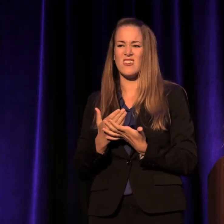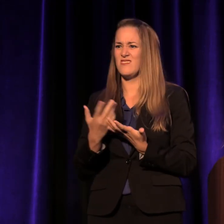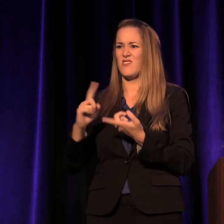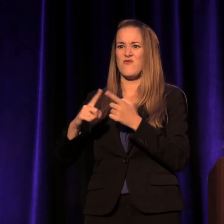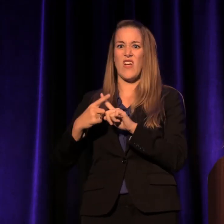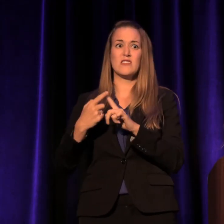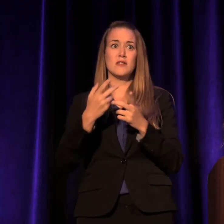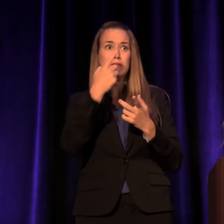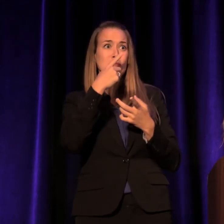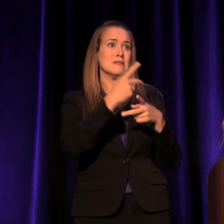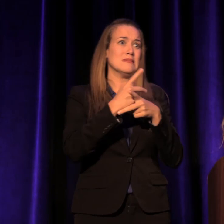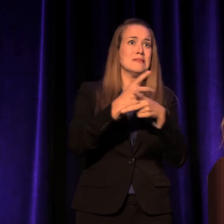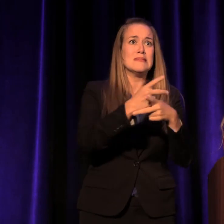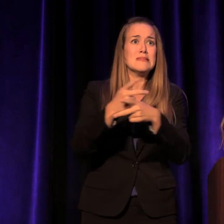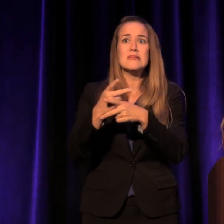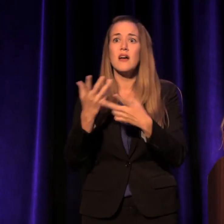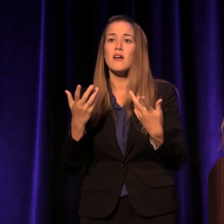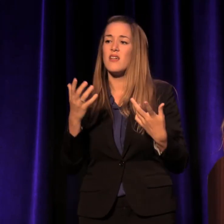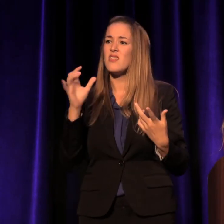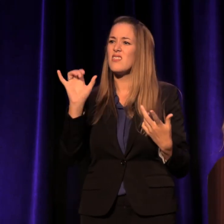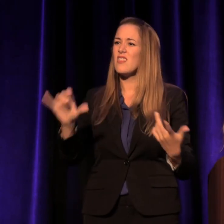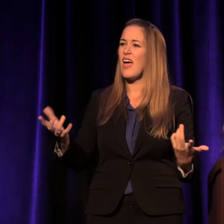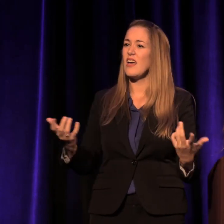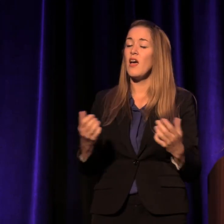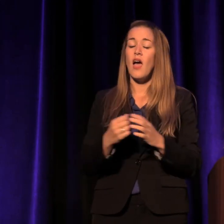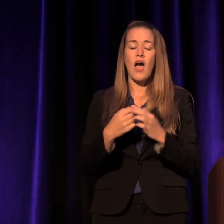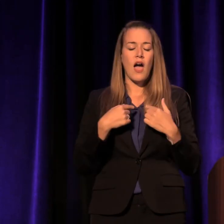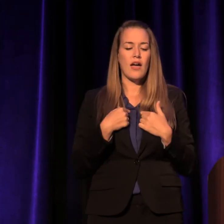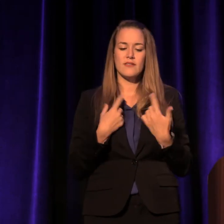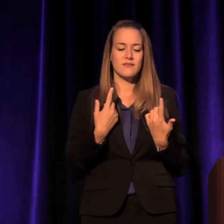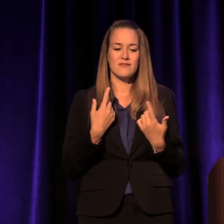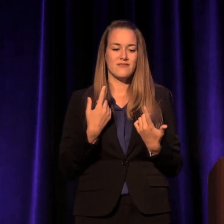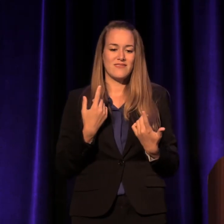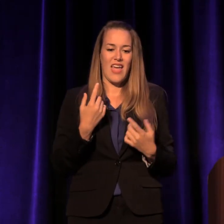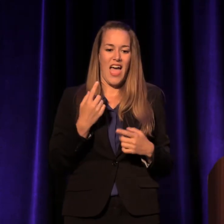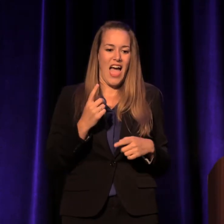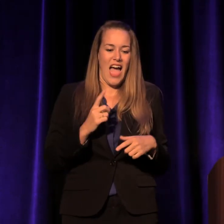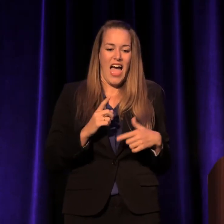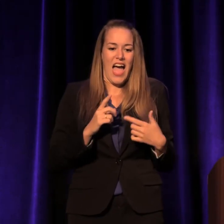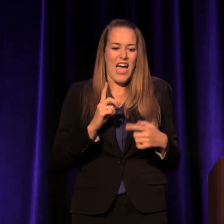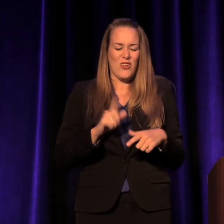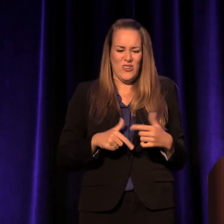I couldn't live with knowing that so I found her some immediate help. But here's the thing: